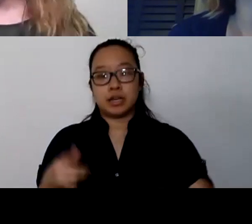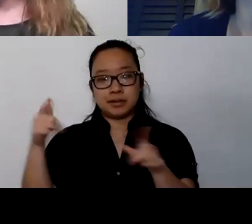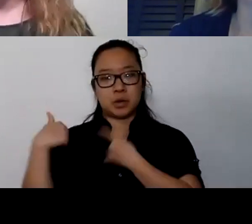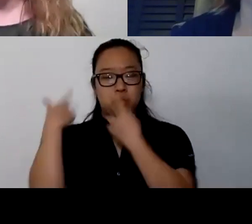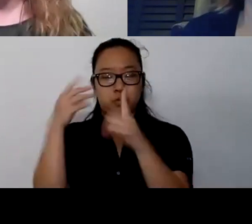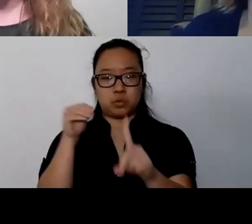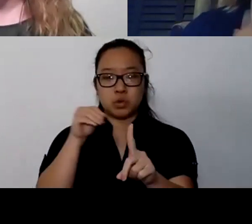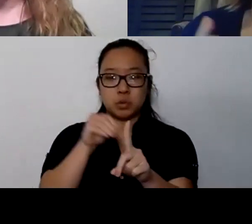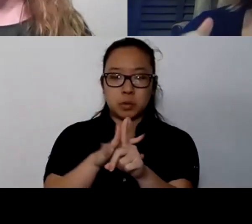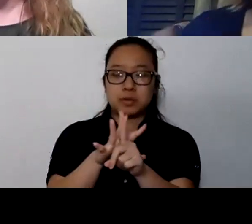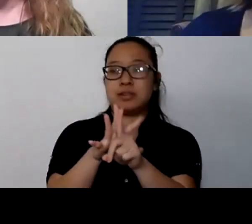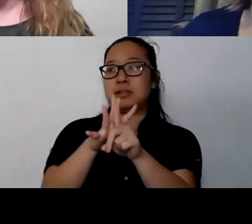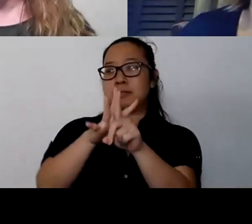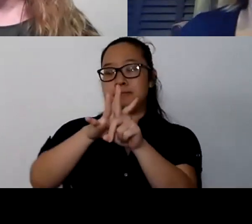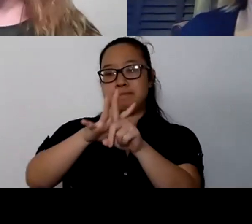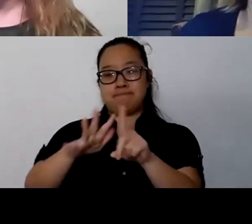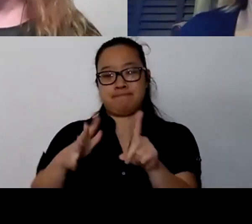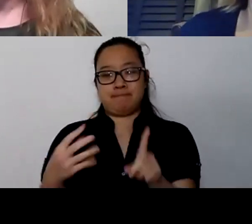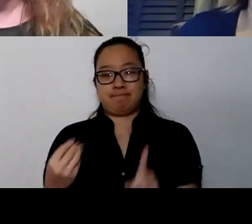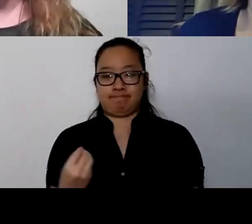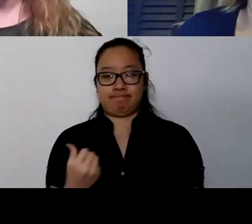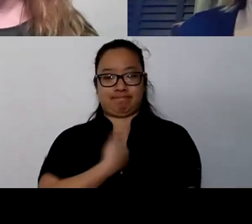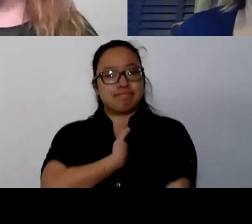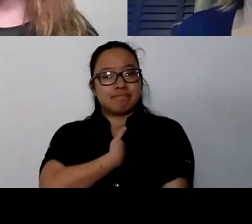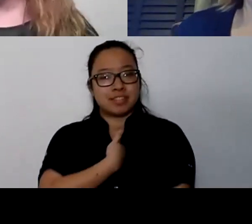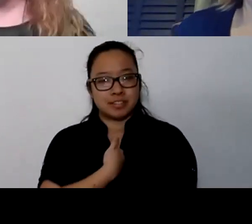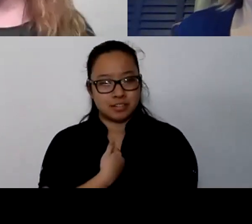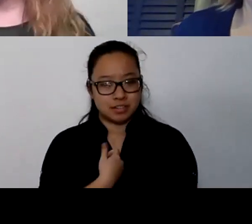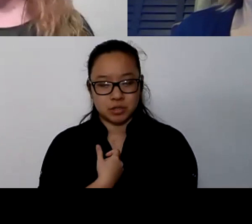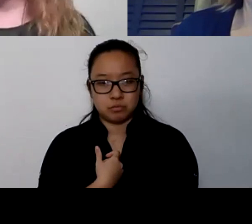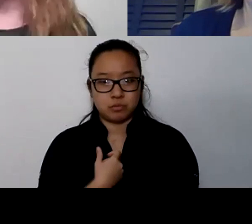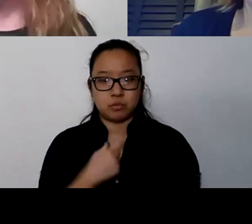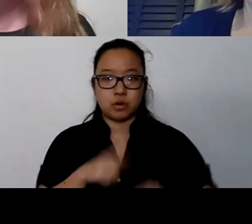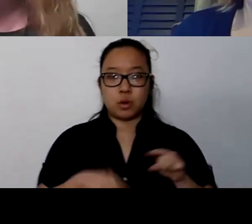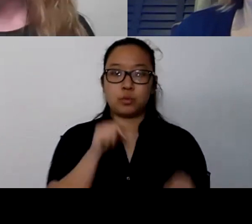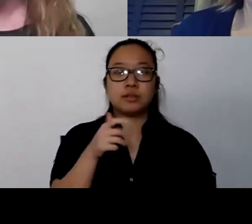It's affecting us not just hearing about it, like we can't go to school, right?